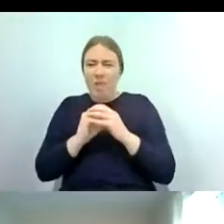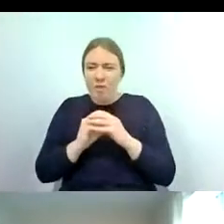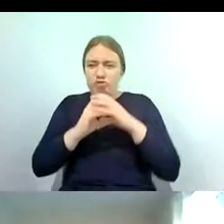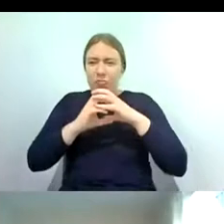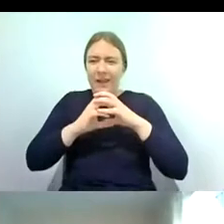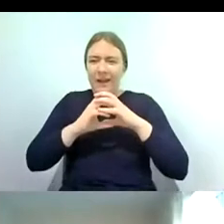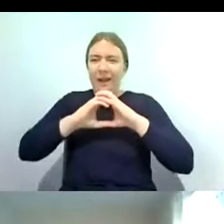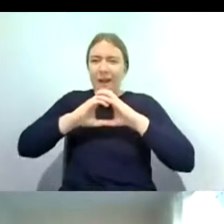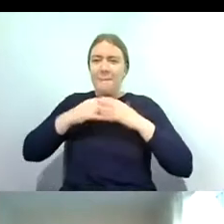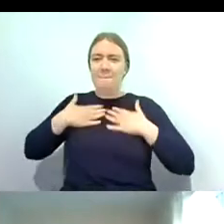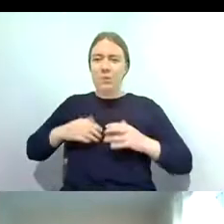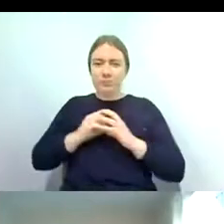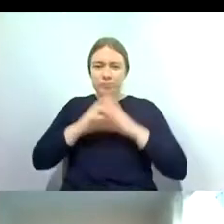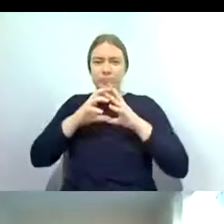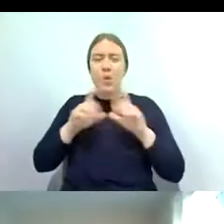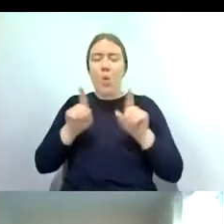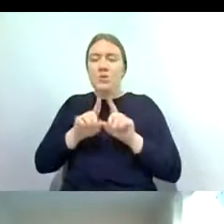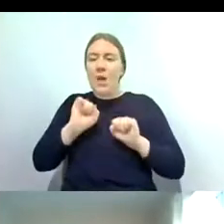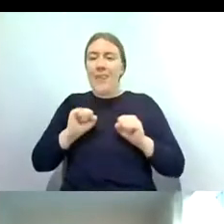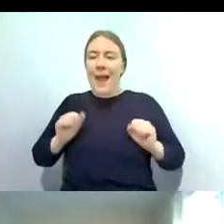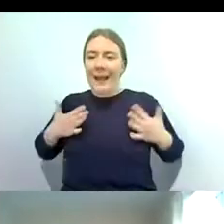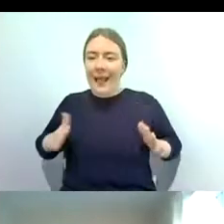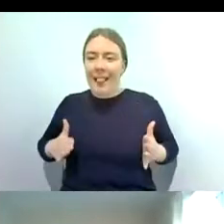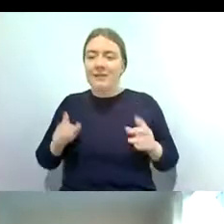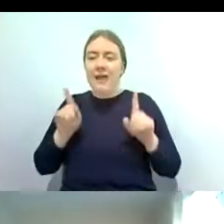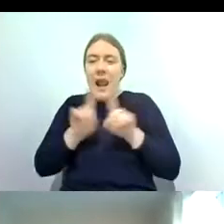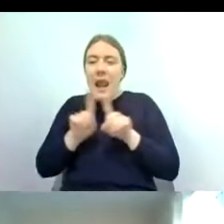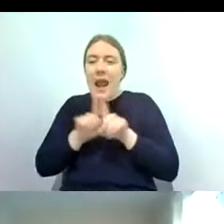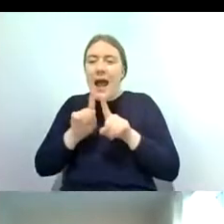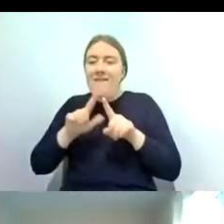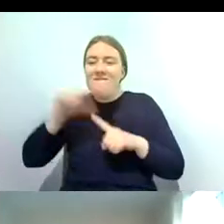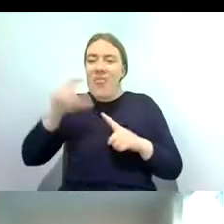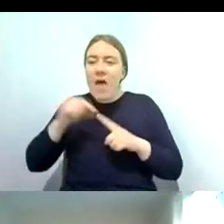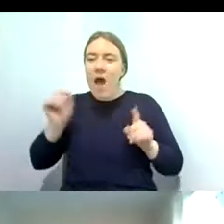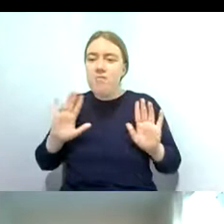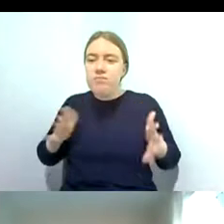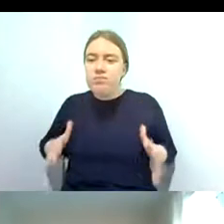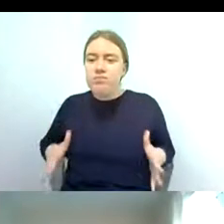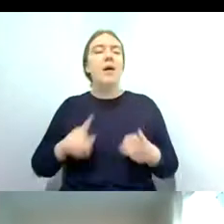really feathery gills on their abdomen and they've got really chunky legs if you look at the face